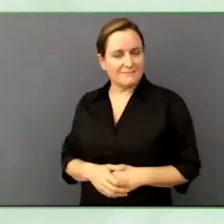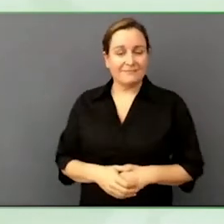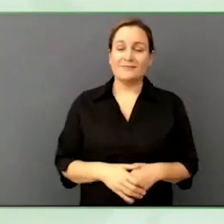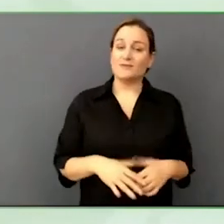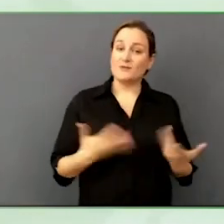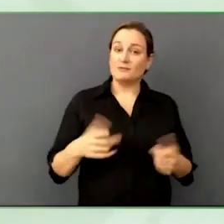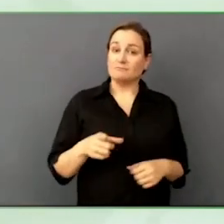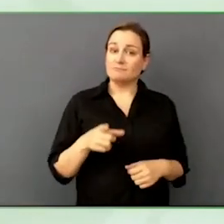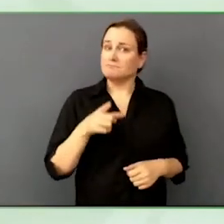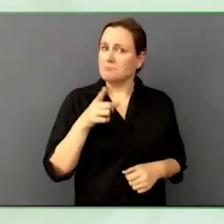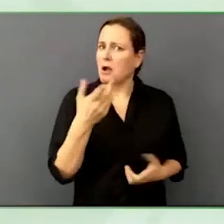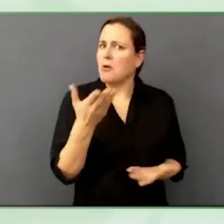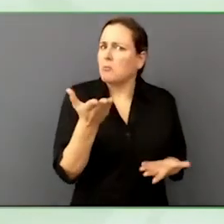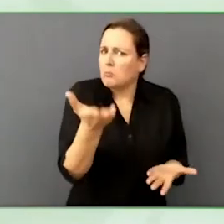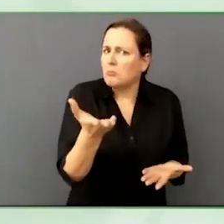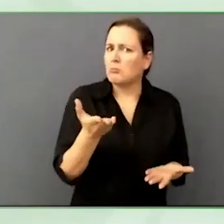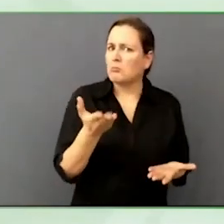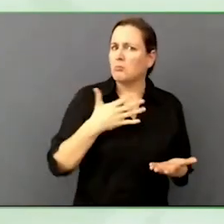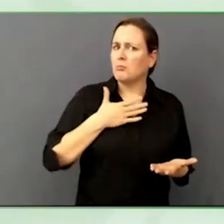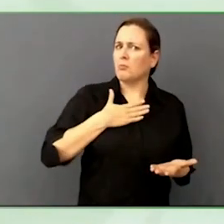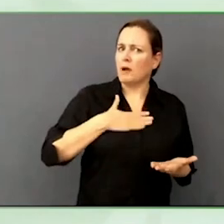These wonderful people, my partners.